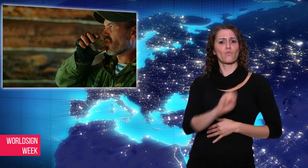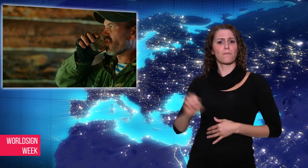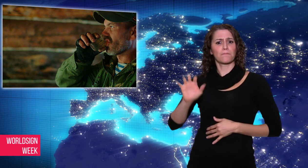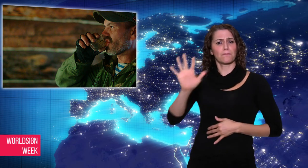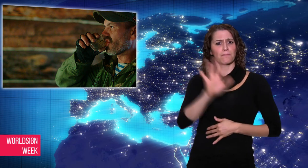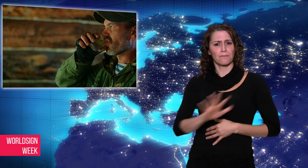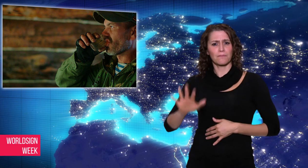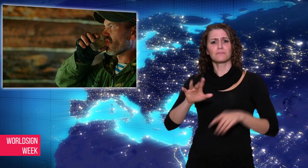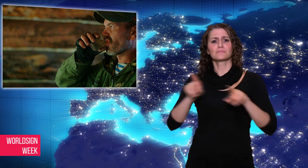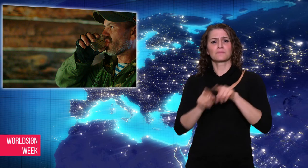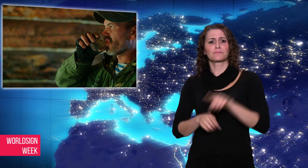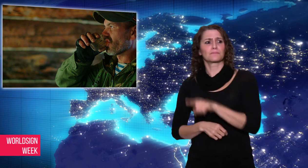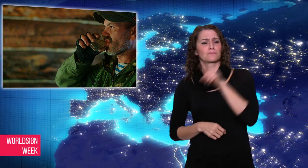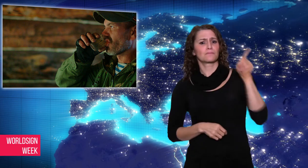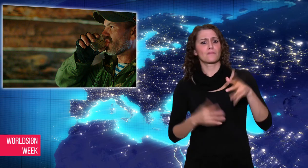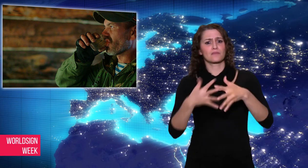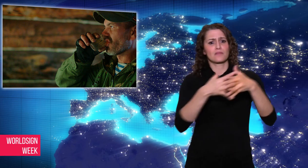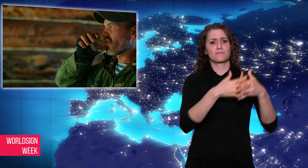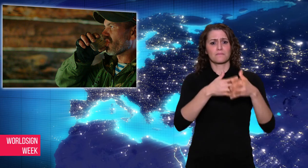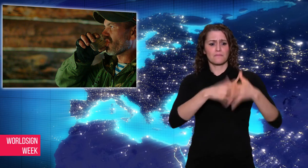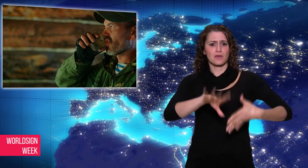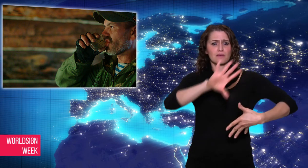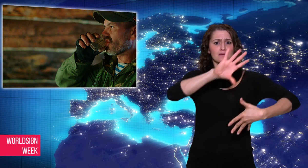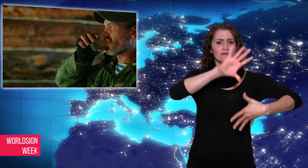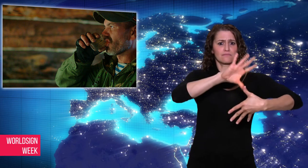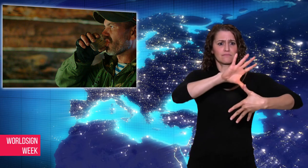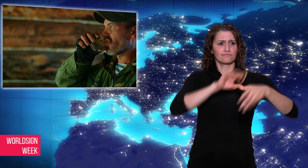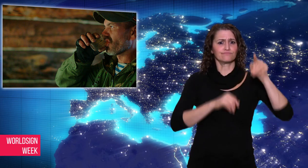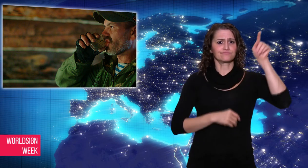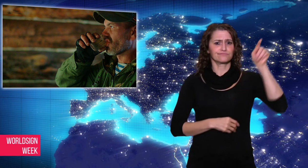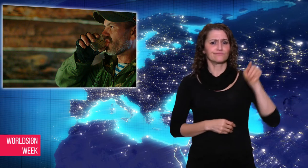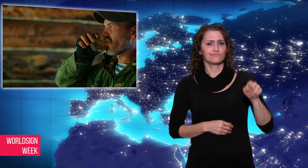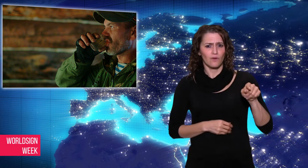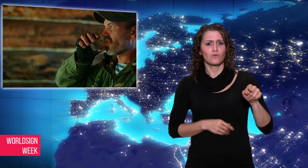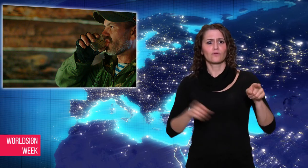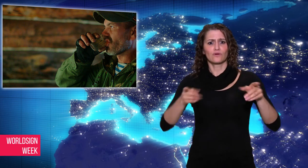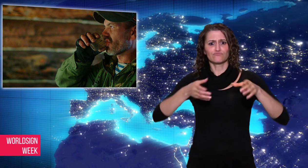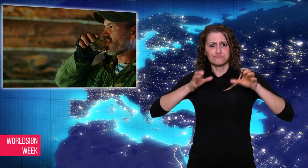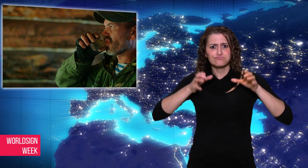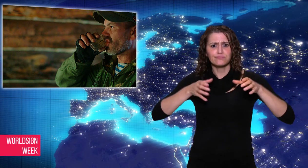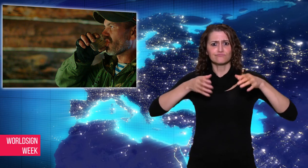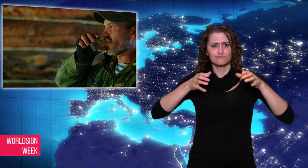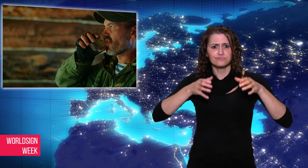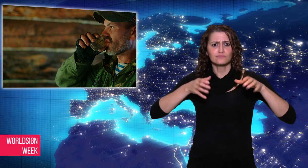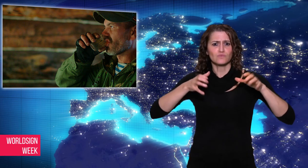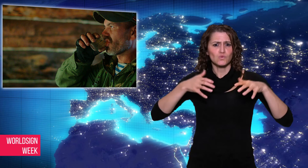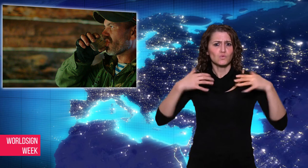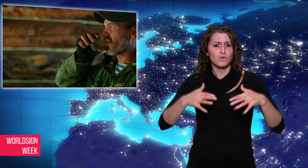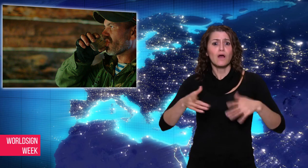Europe and the Americas